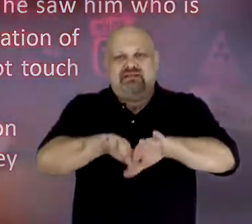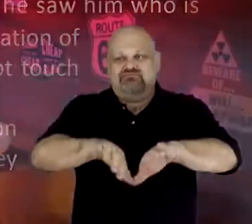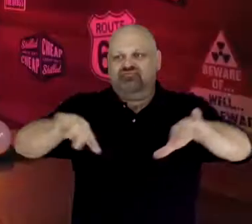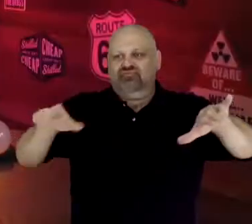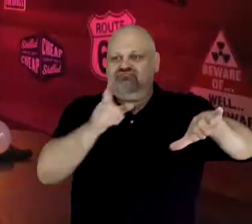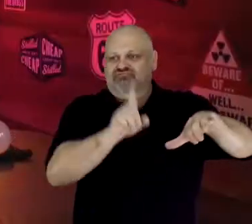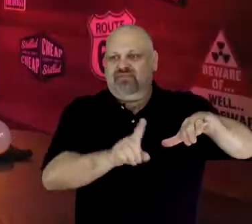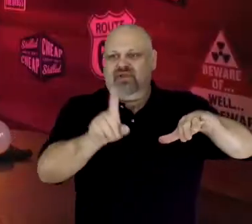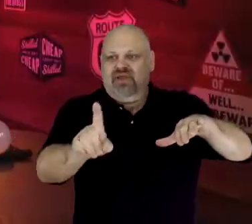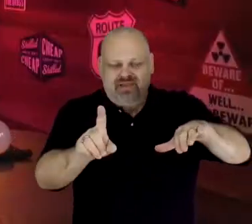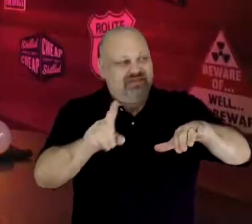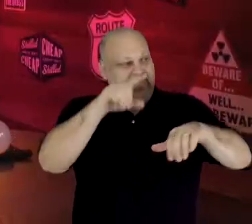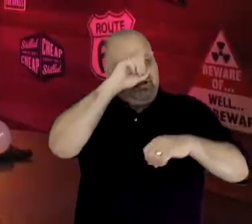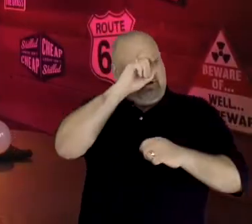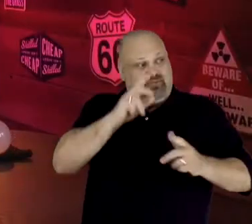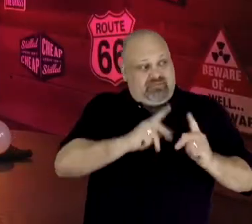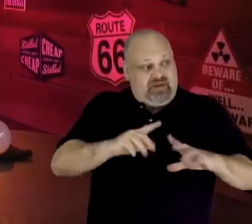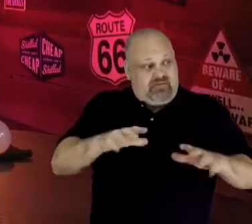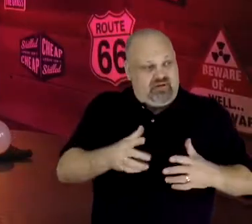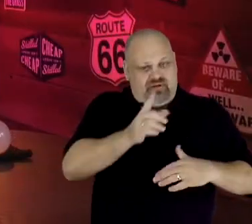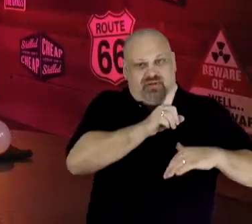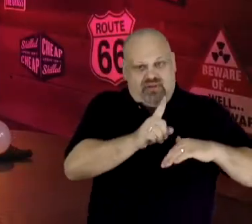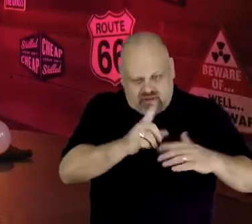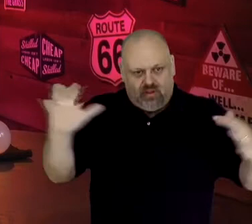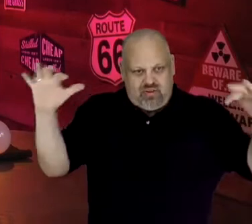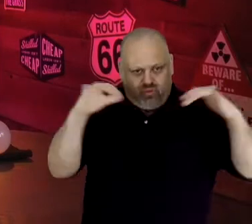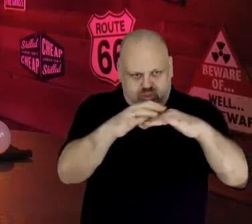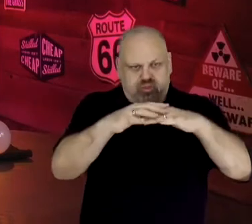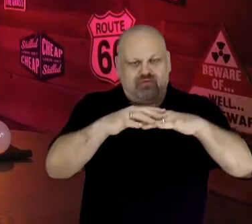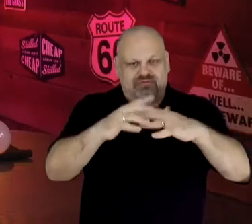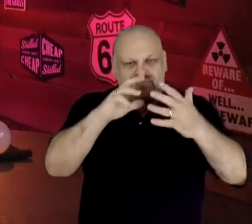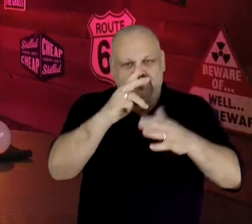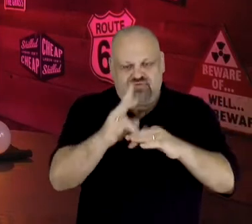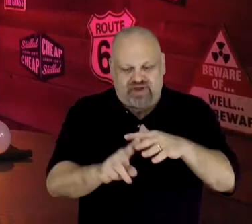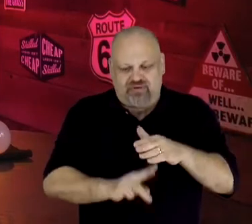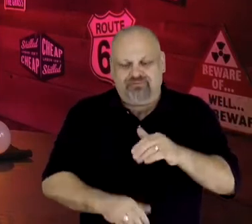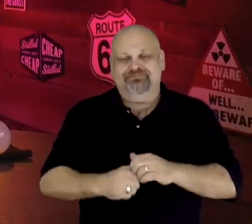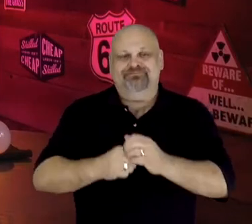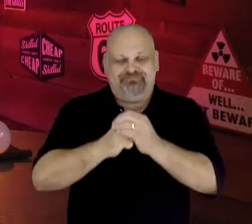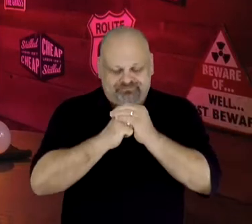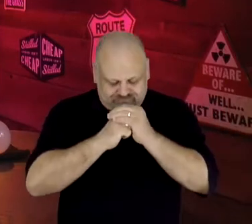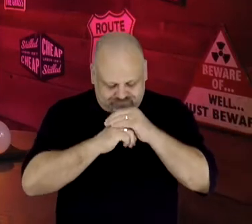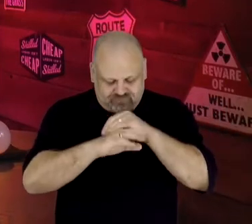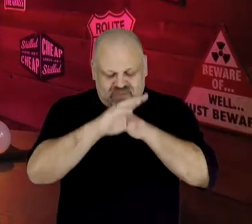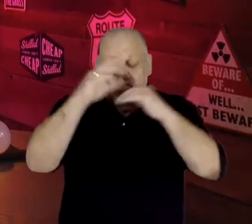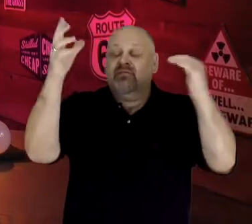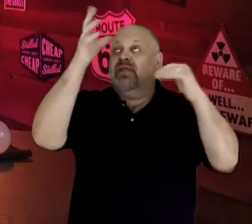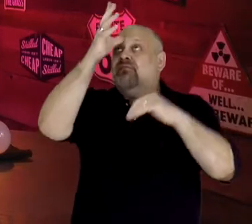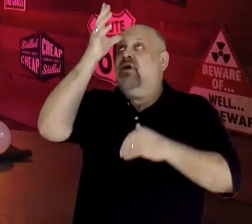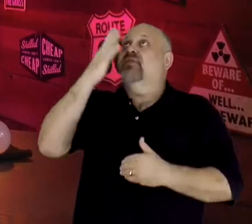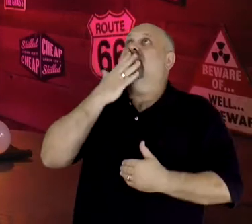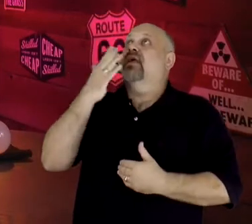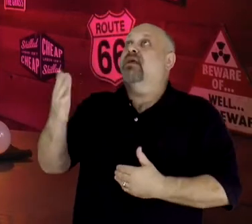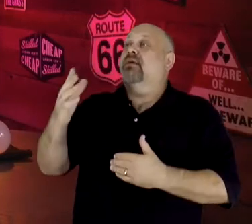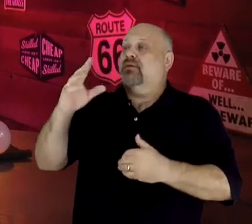Would you bow with me in prayer. Heavenly Father, we thank You for speaking to us today through Your word. Lord I pray in the